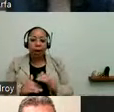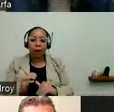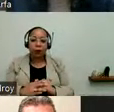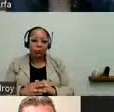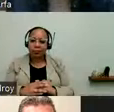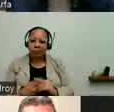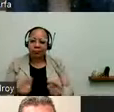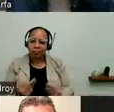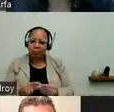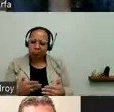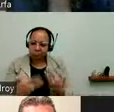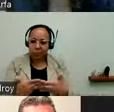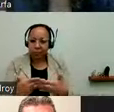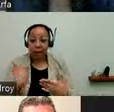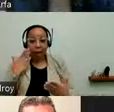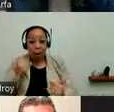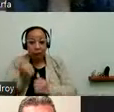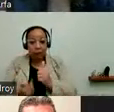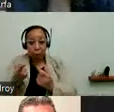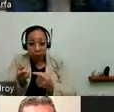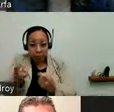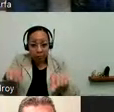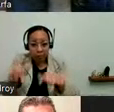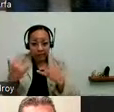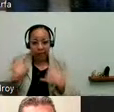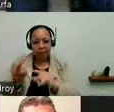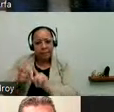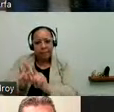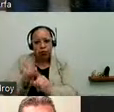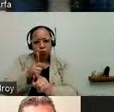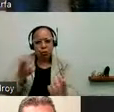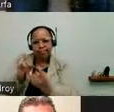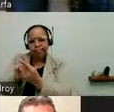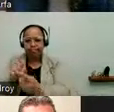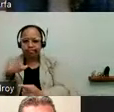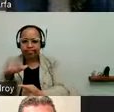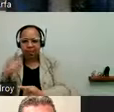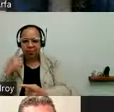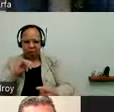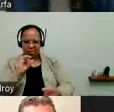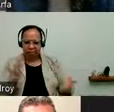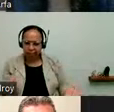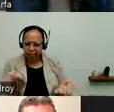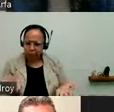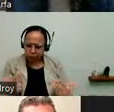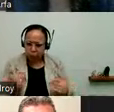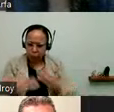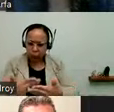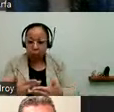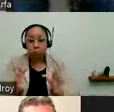they can go to for all of that. So I want to make sure that people with